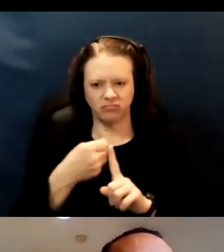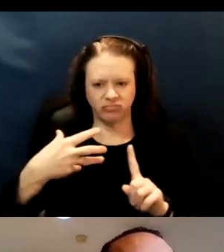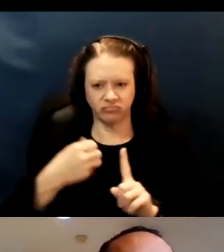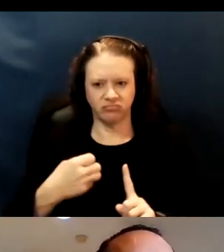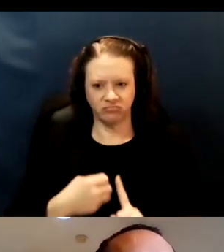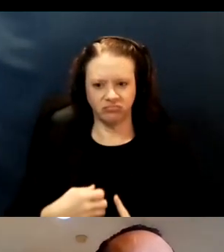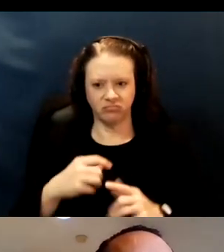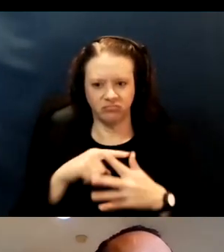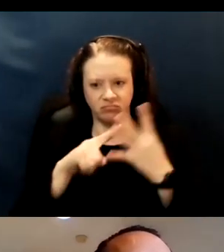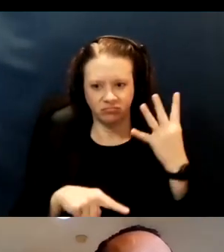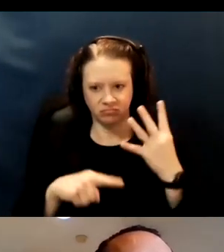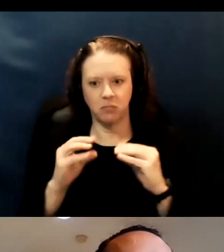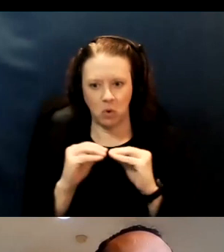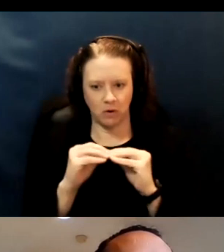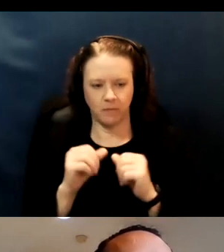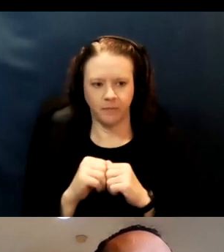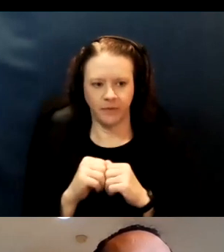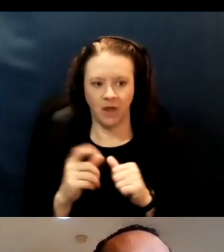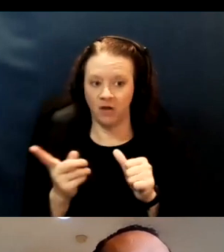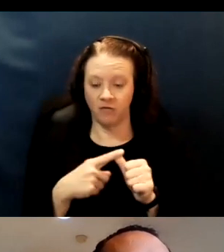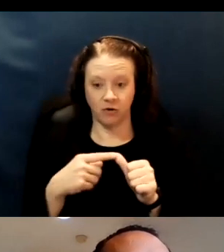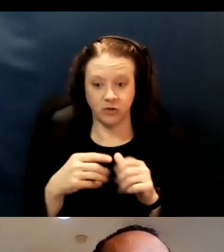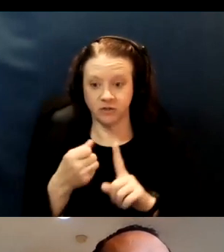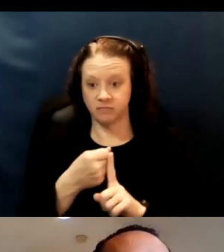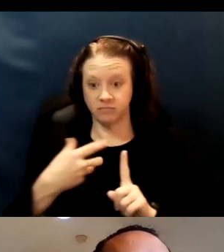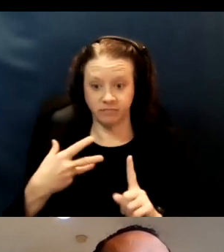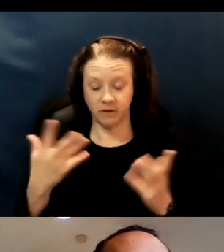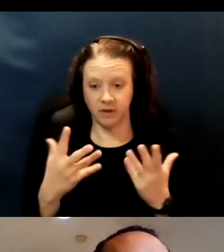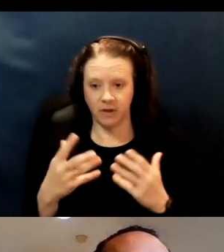So the first step is identification of these individuals